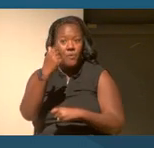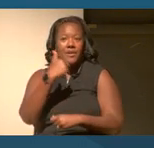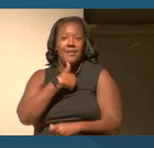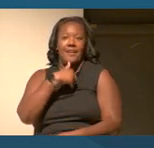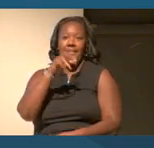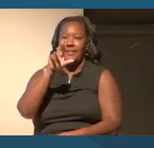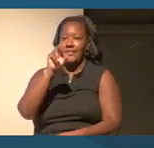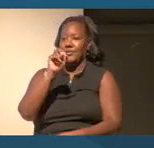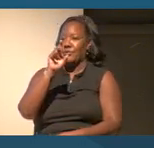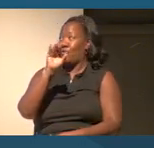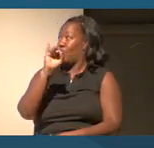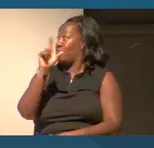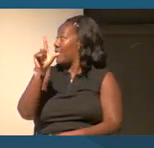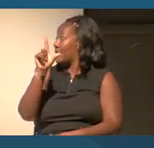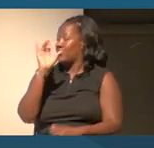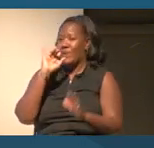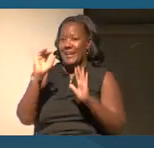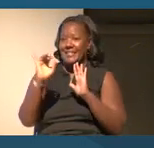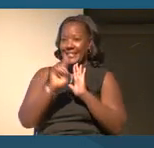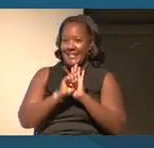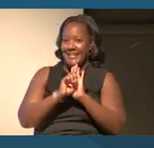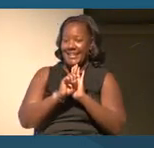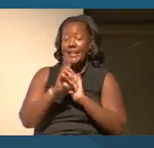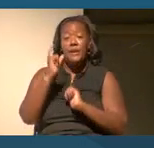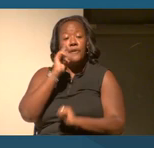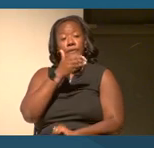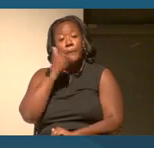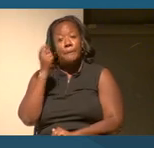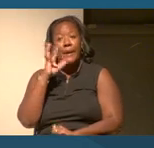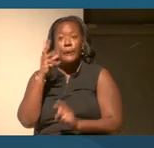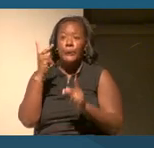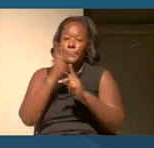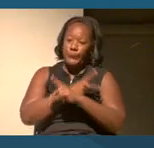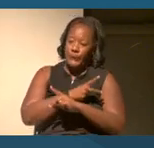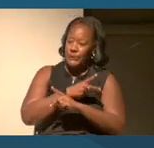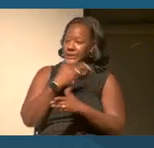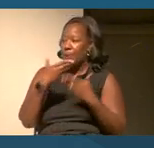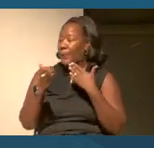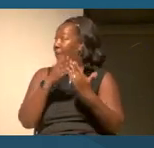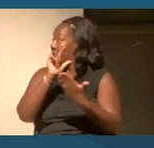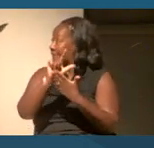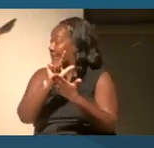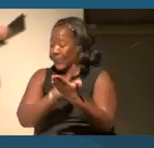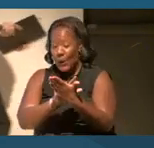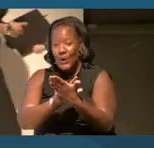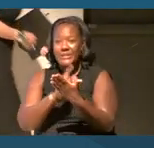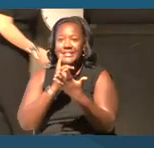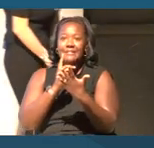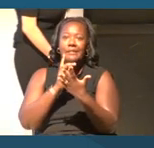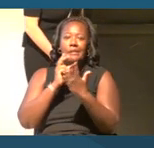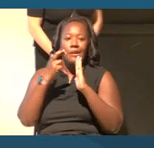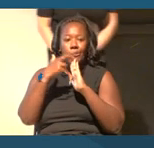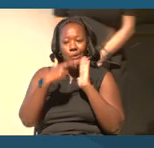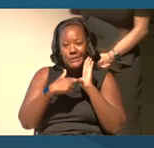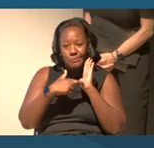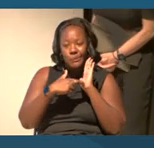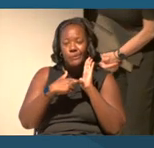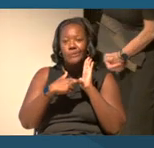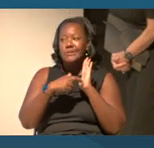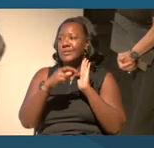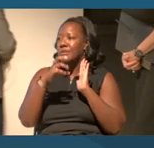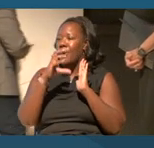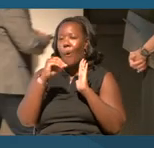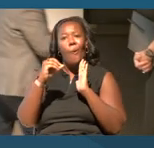And for better or worse, whether as loss, principles or socially acceptable practices,